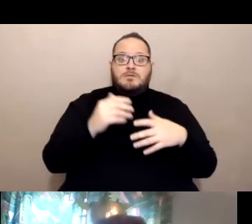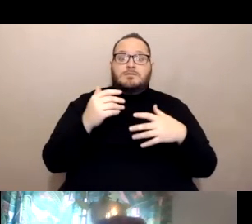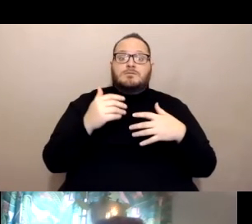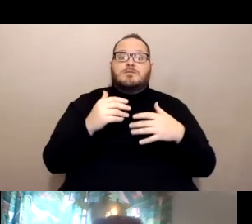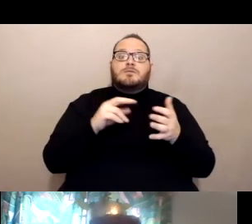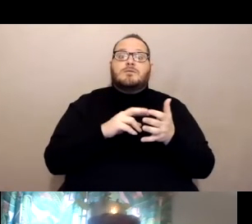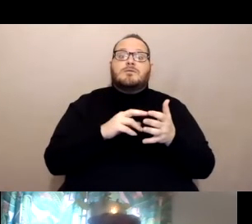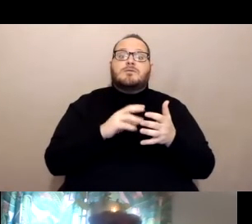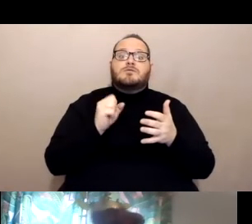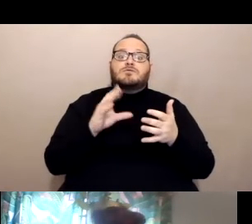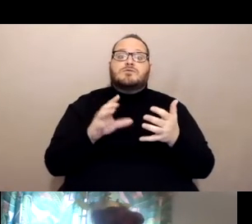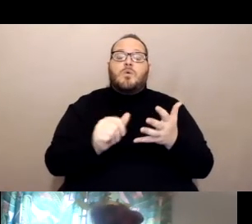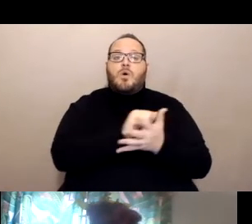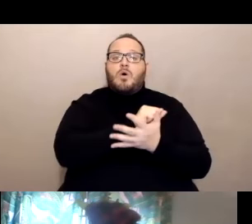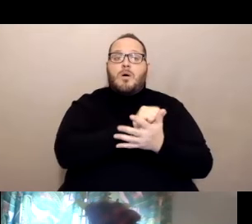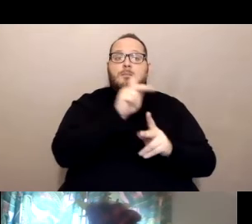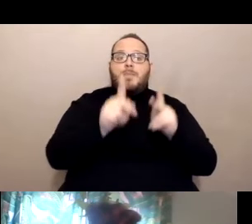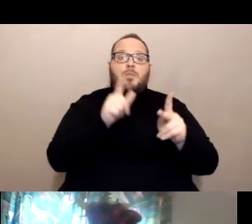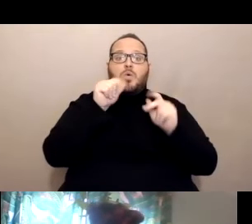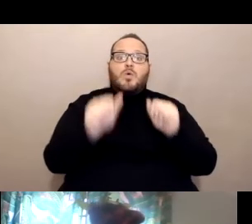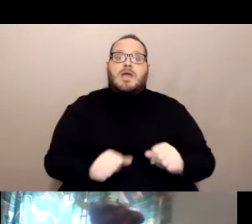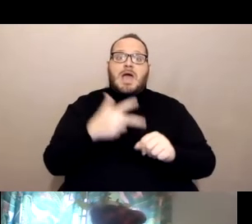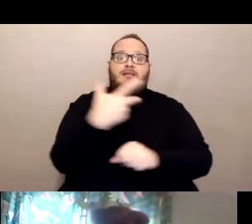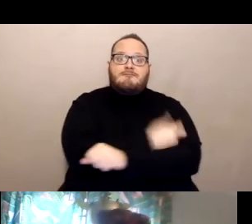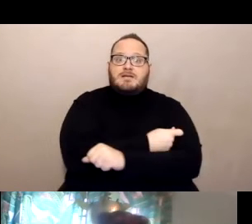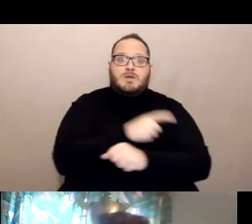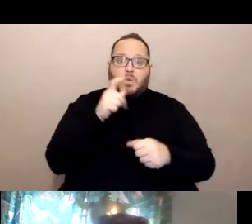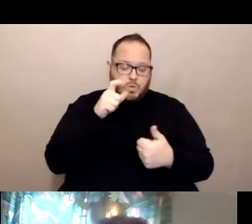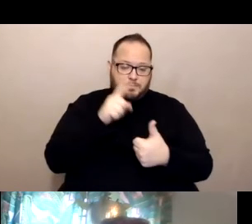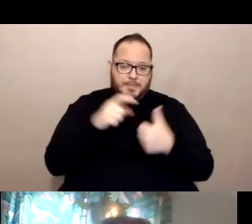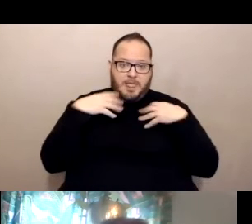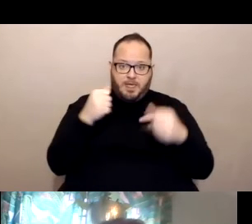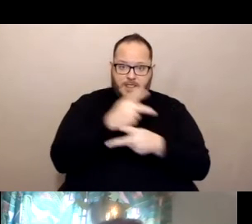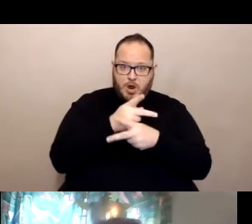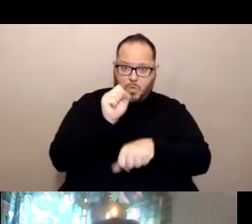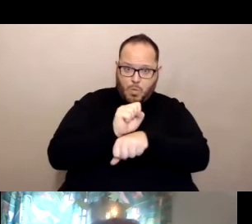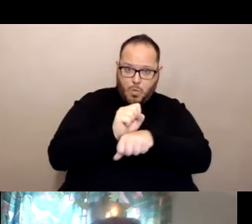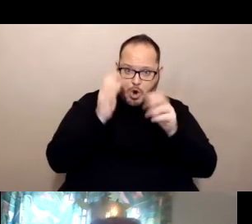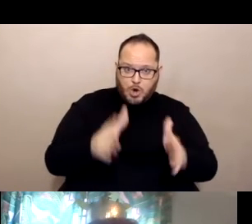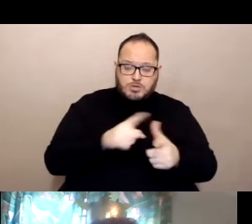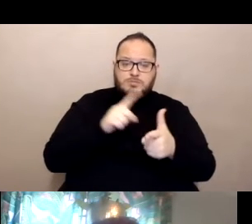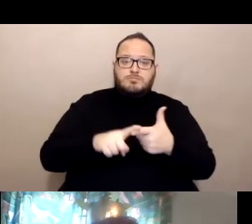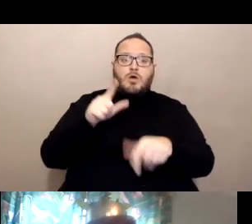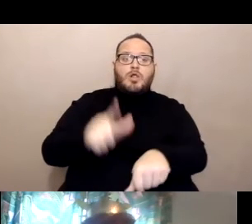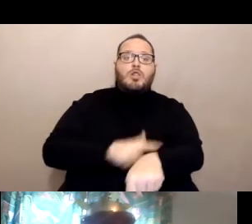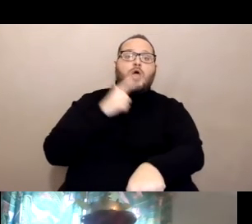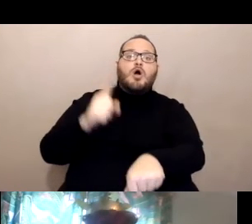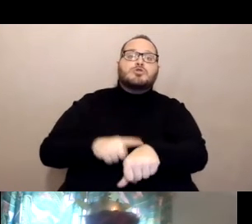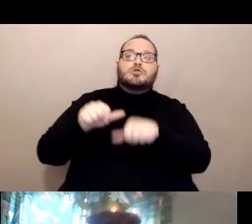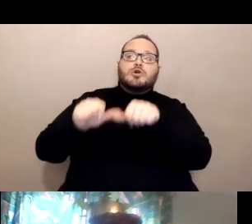as priority are those who are healthcare workers, long-term care and skilled nursing facility residents,